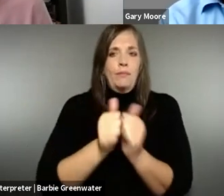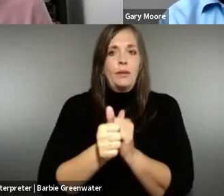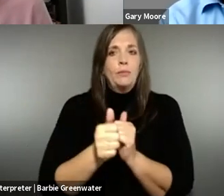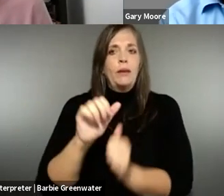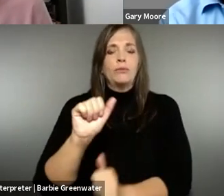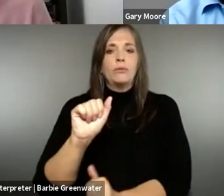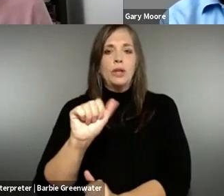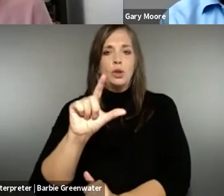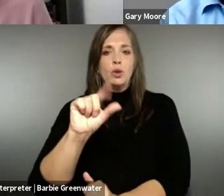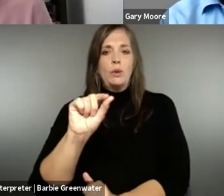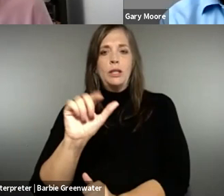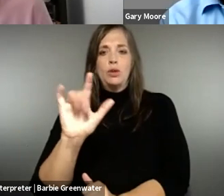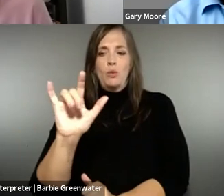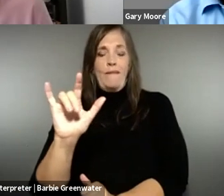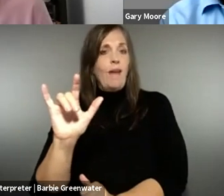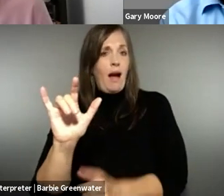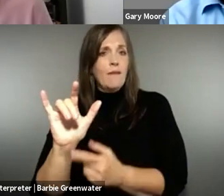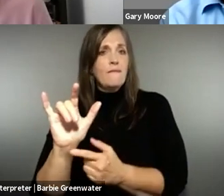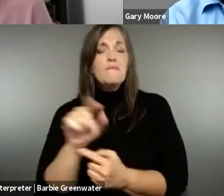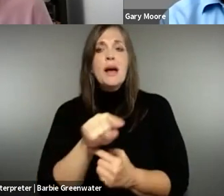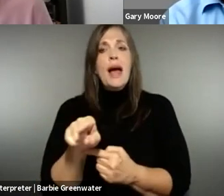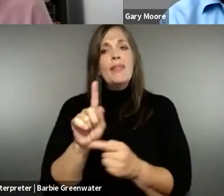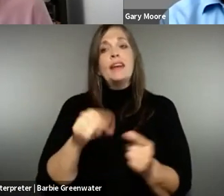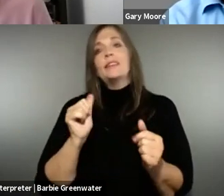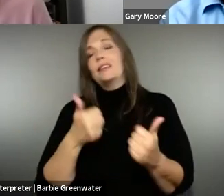serves. And so I know it's a long wait if your online bank